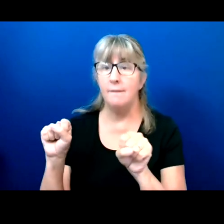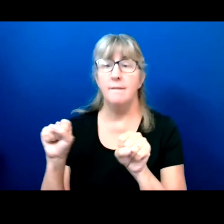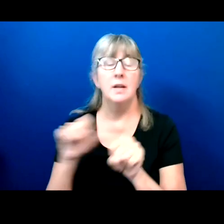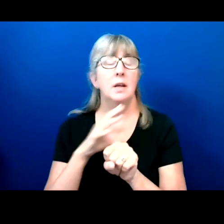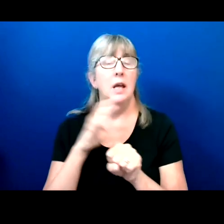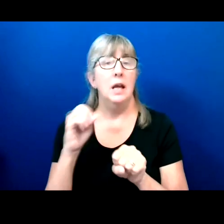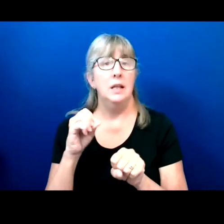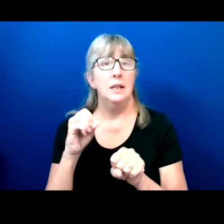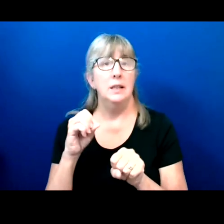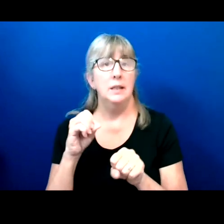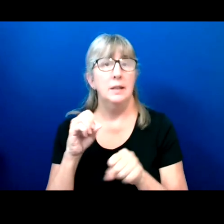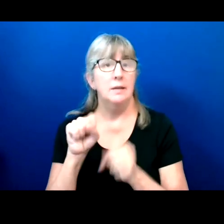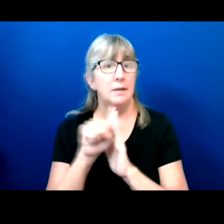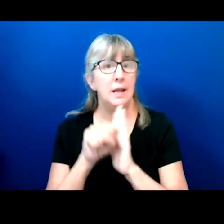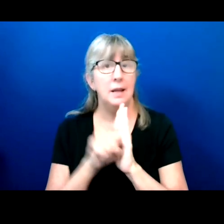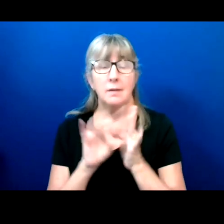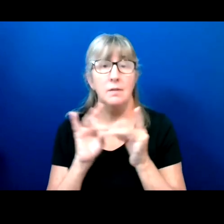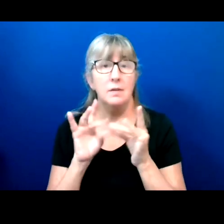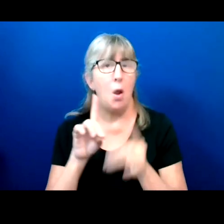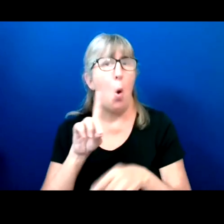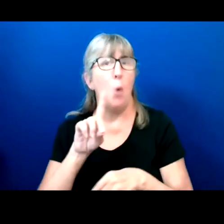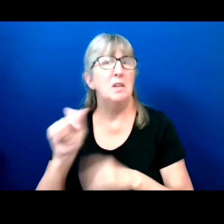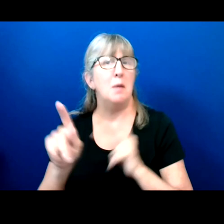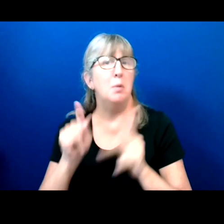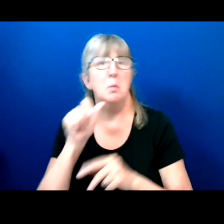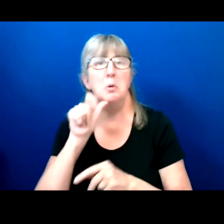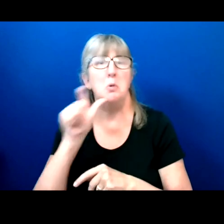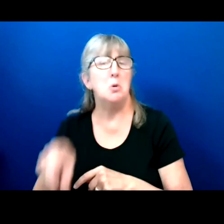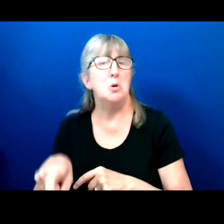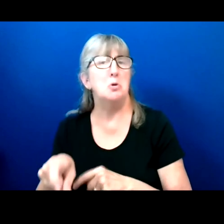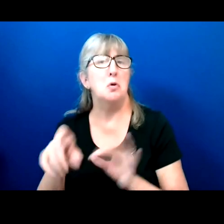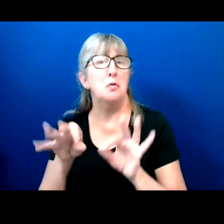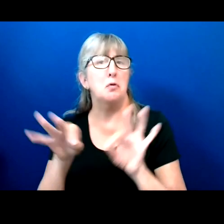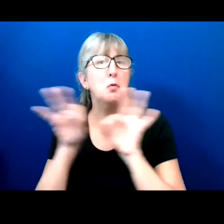that disabled people don't deserve critical medical resources.